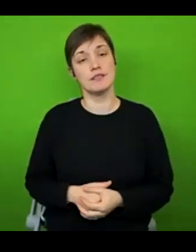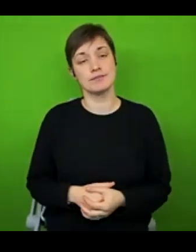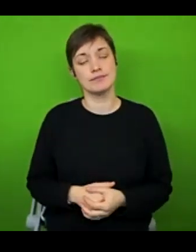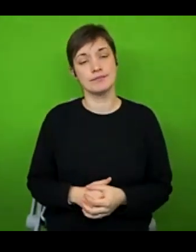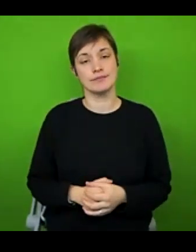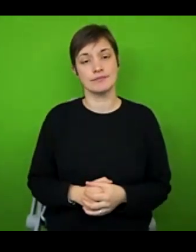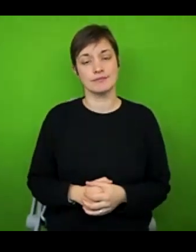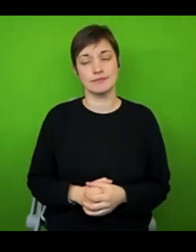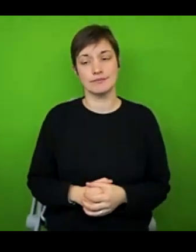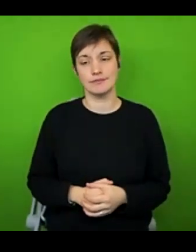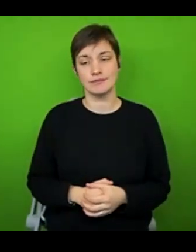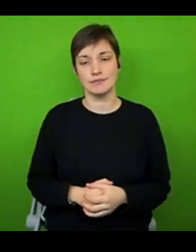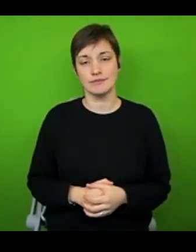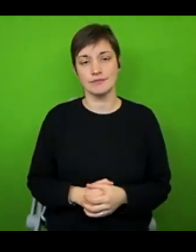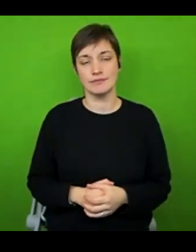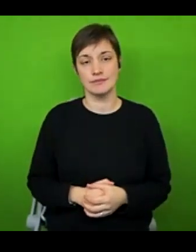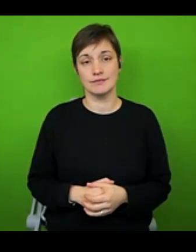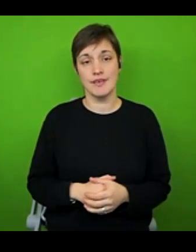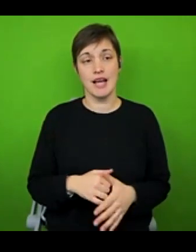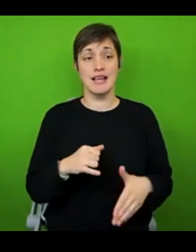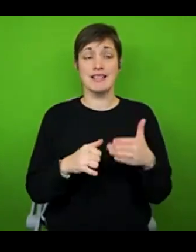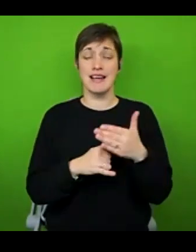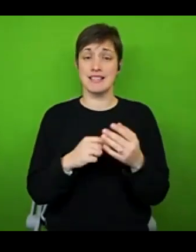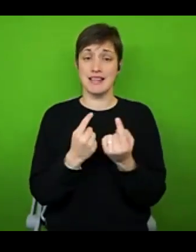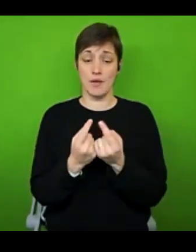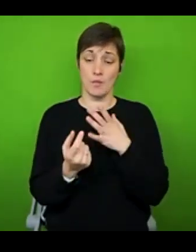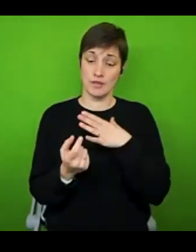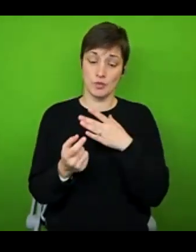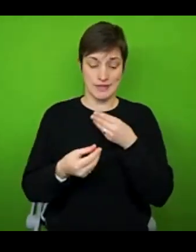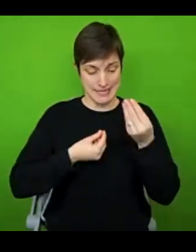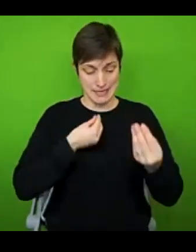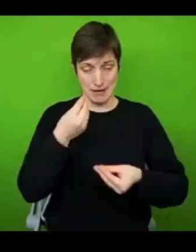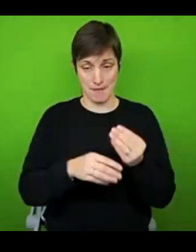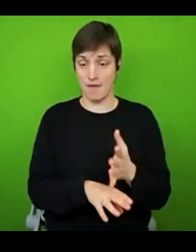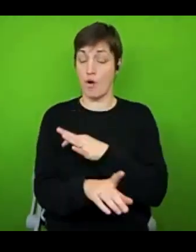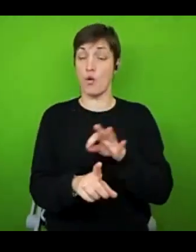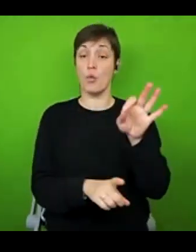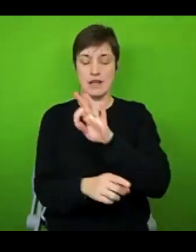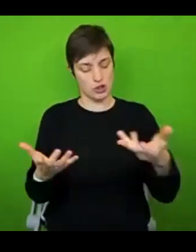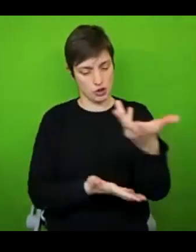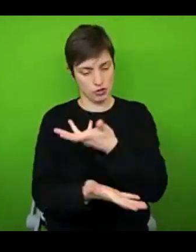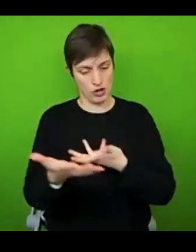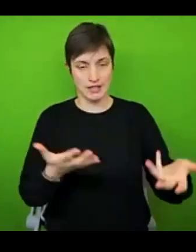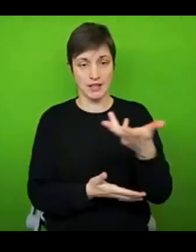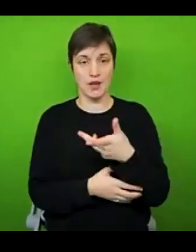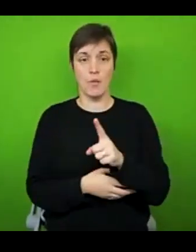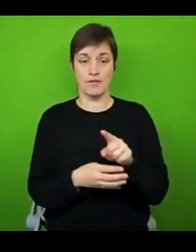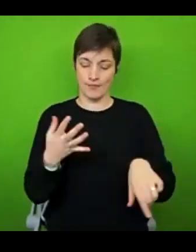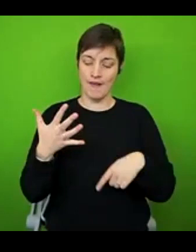And the final thing I want to mention here, before we move on to question and have a chat is simply self acceptance. And